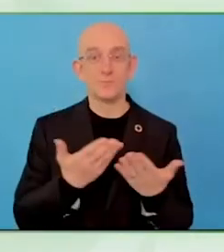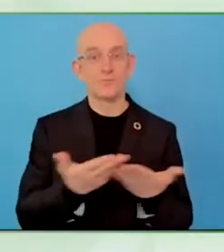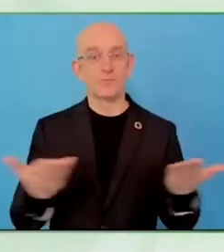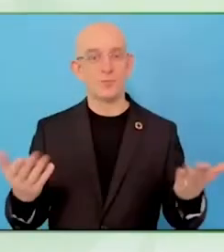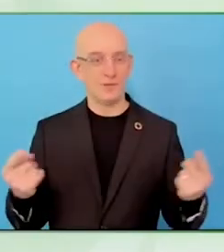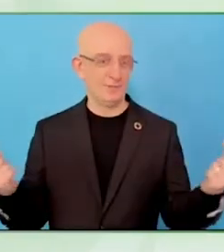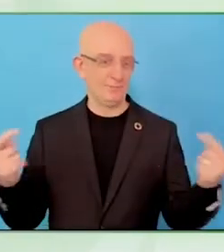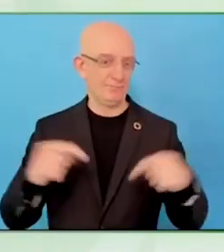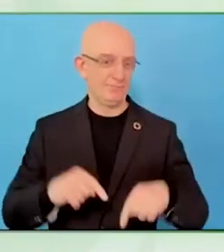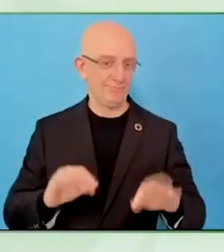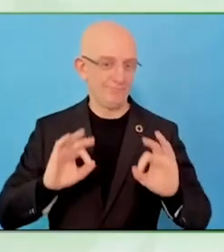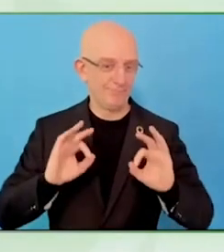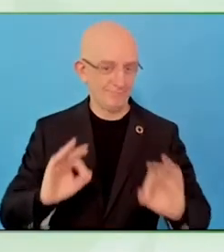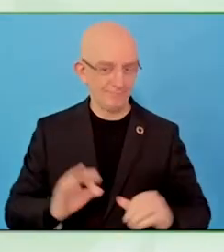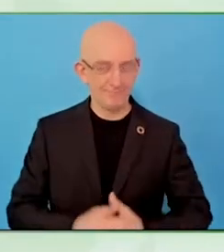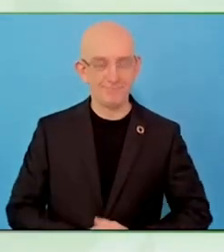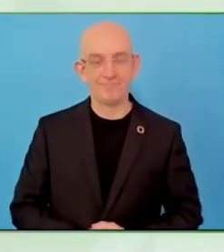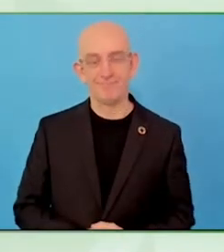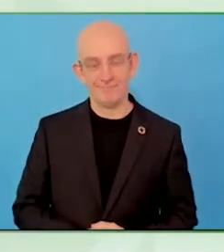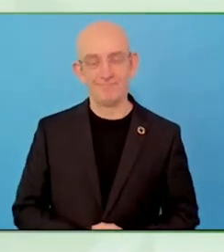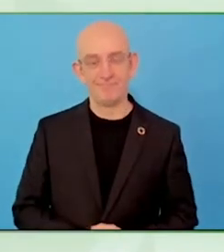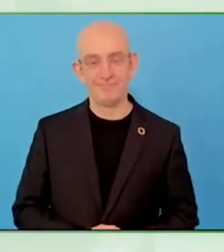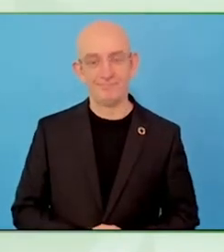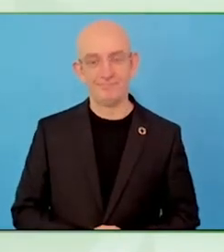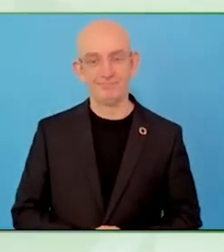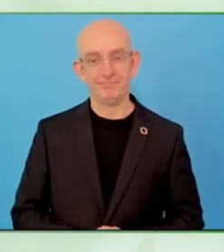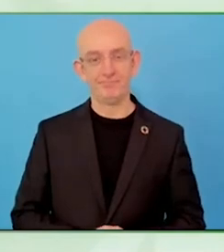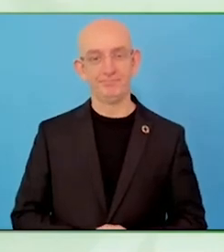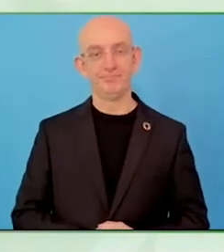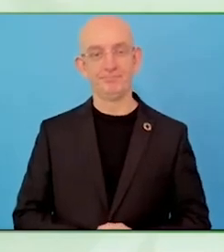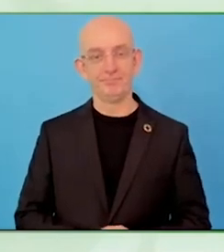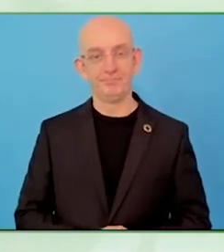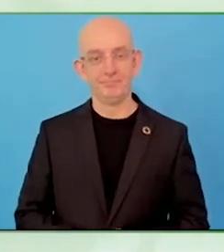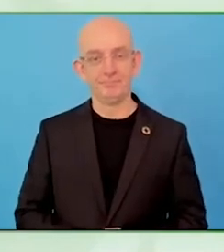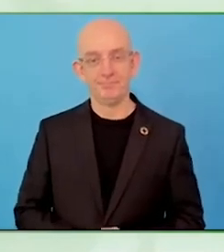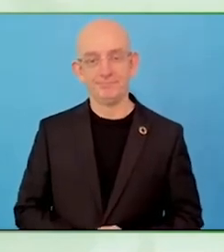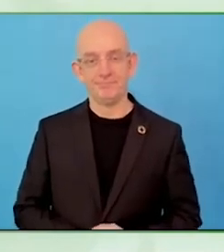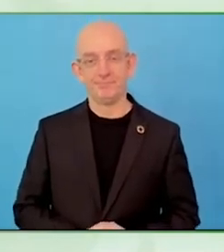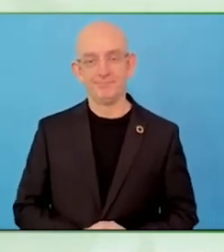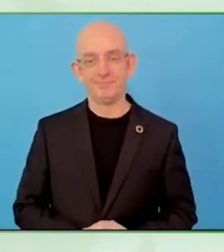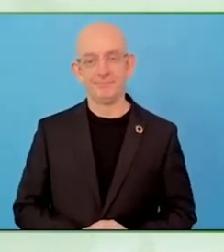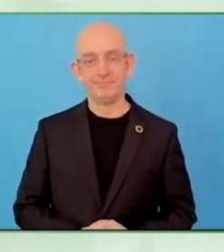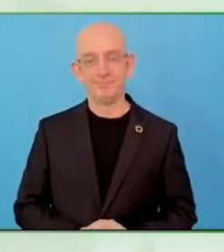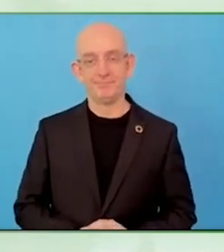Heart in Palestine. Our subject will be marked as a bridge for accessibility.